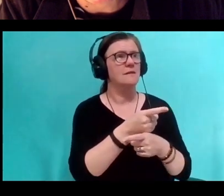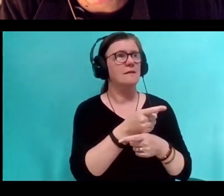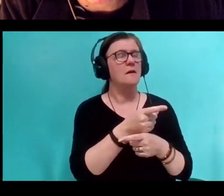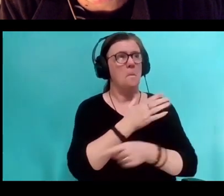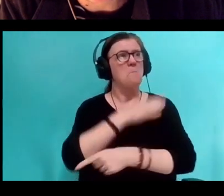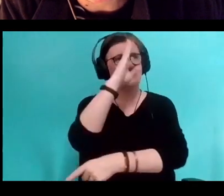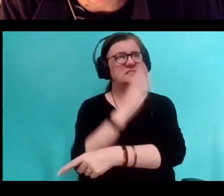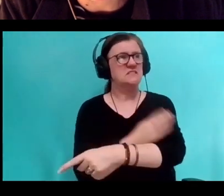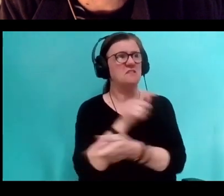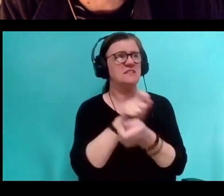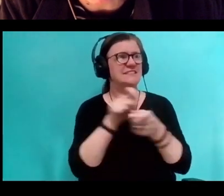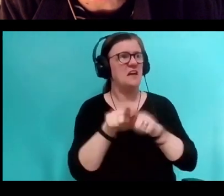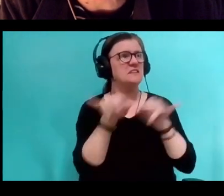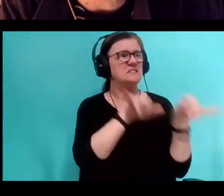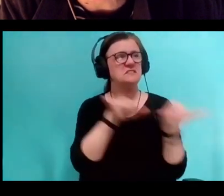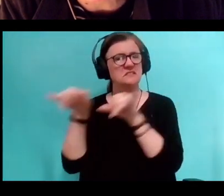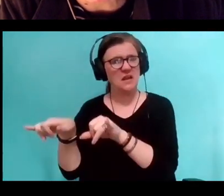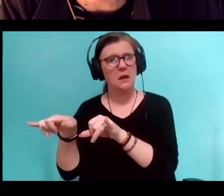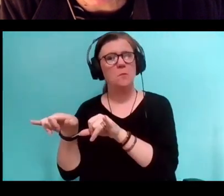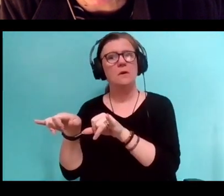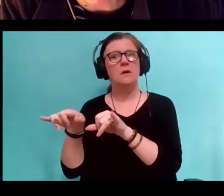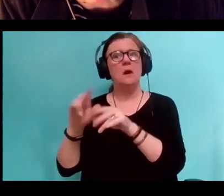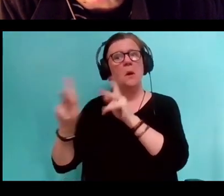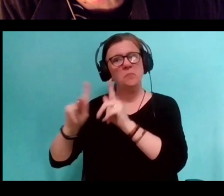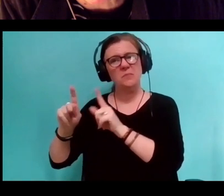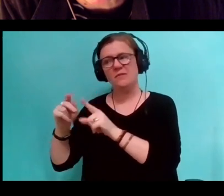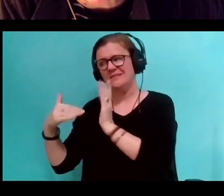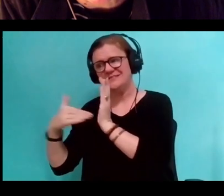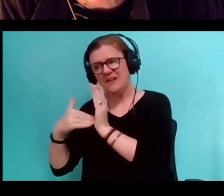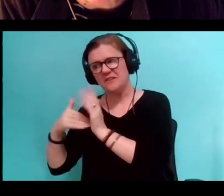People who have trained in a particular way of expense